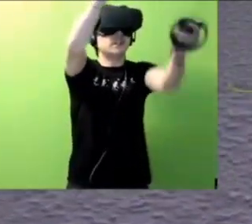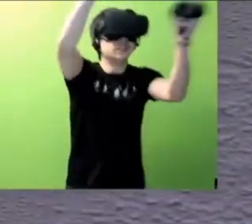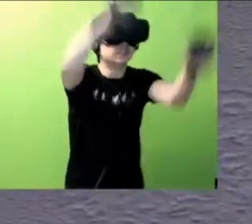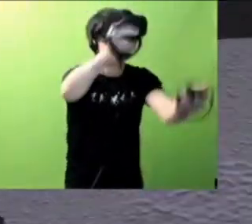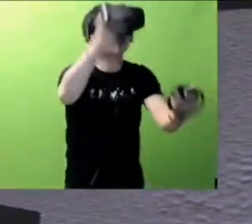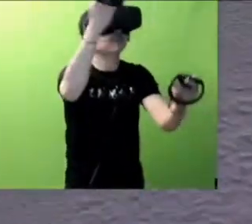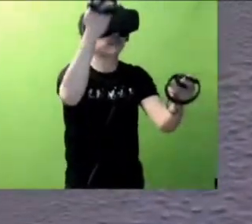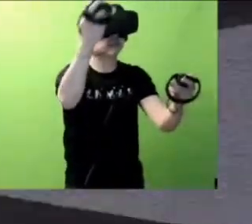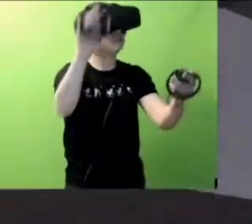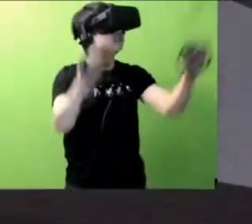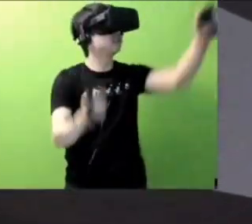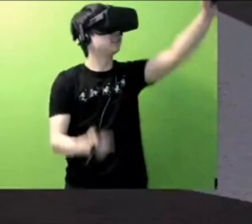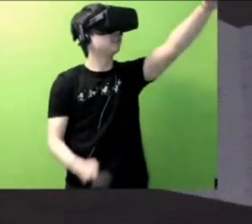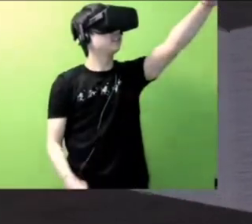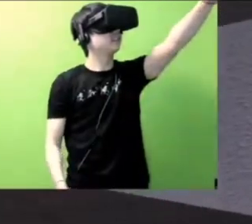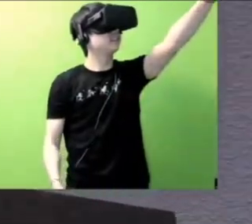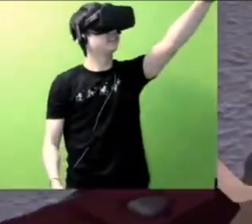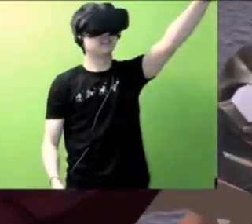Hey! - - Oh look